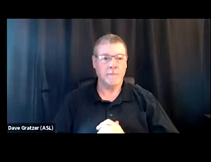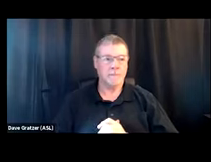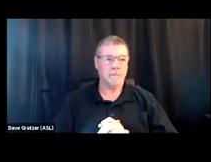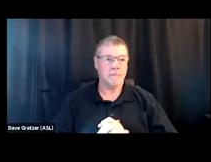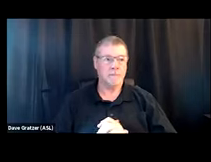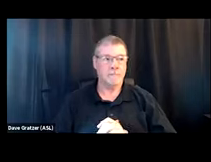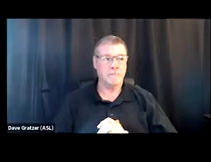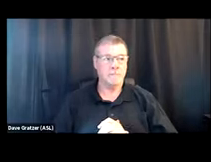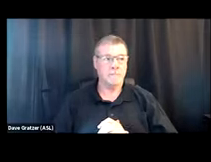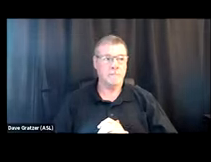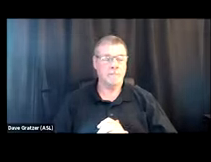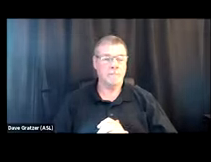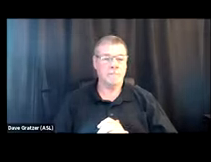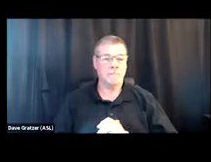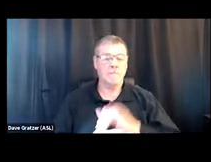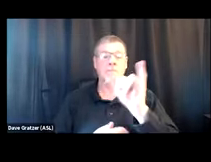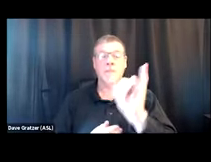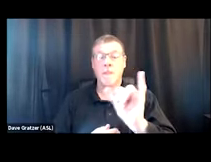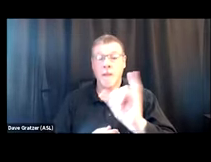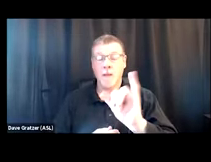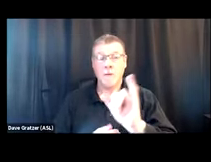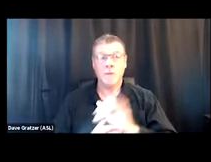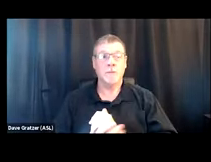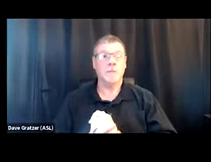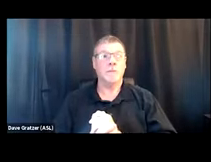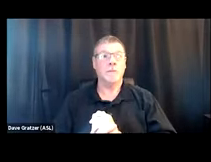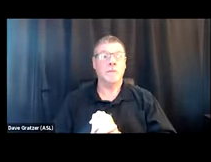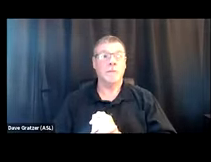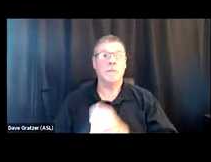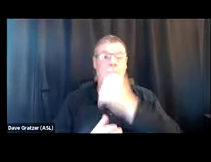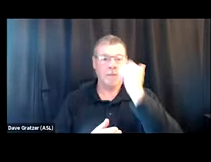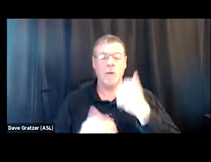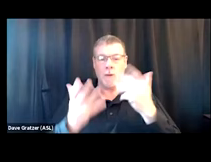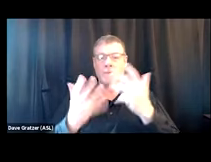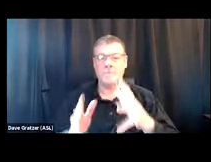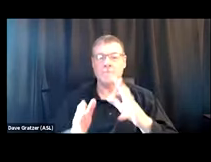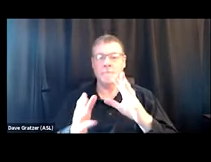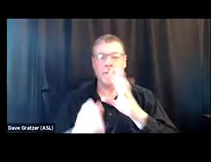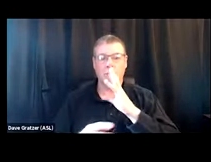Also, another one I wanna lift up, because we talked about it pretty specifically in the second session,